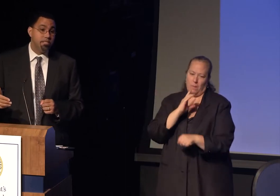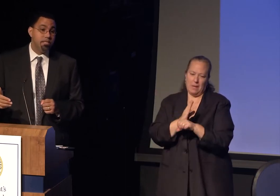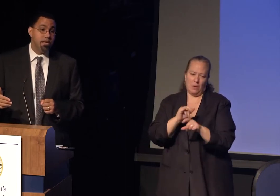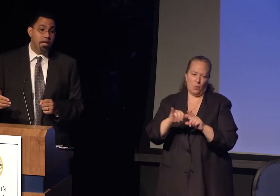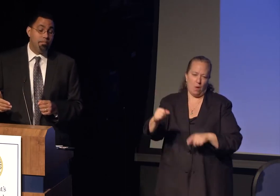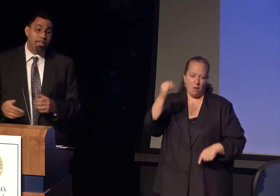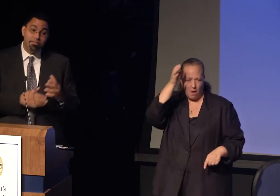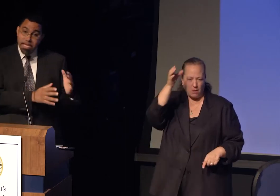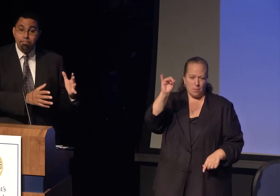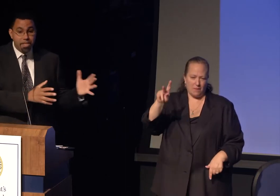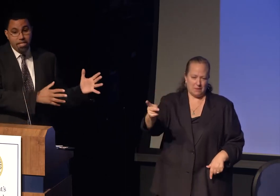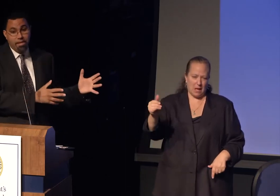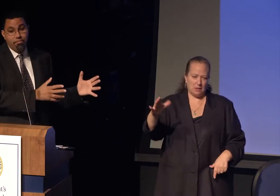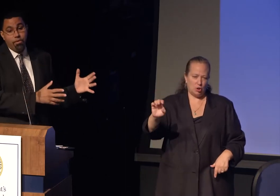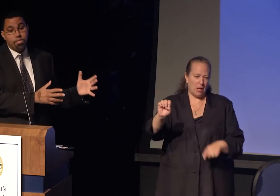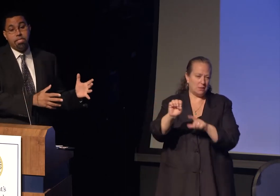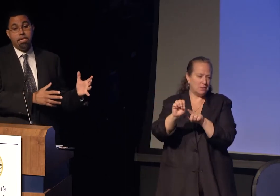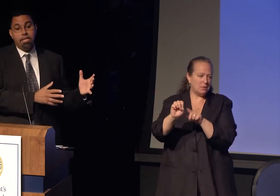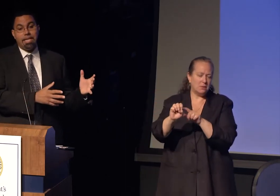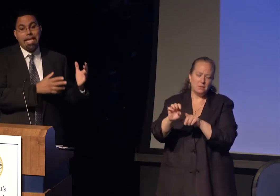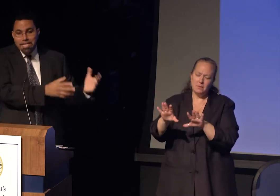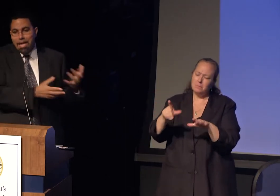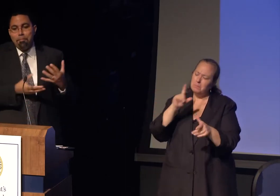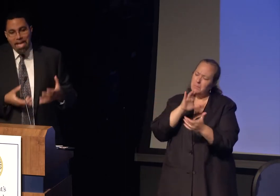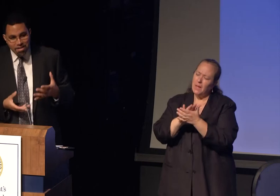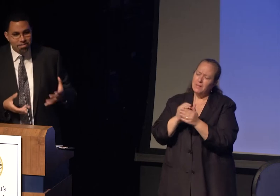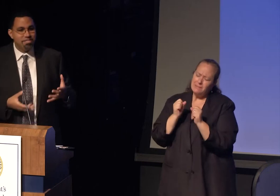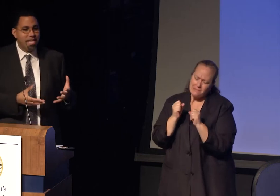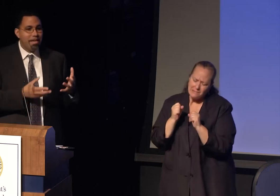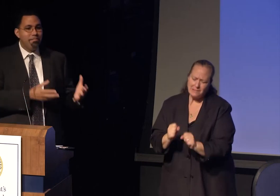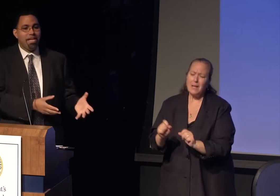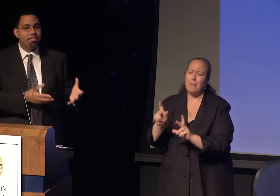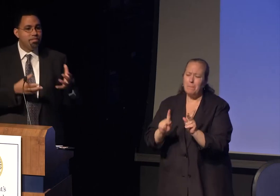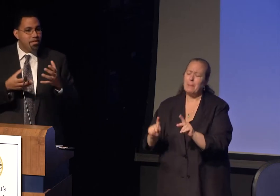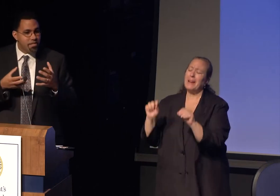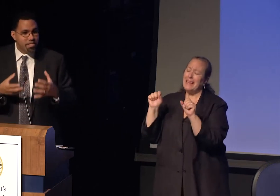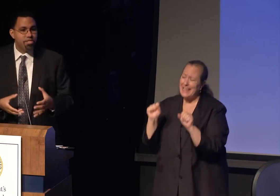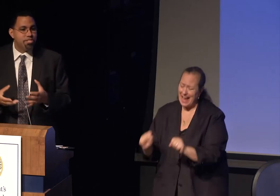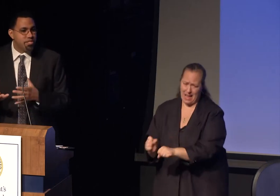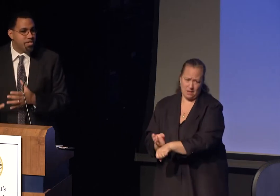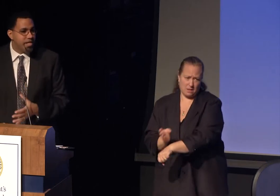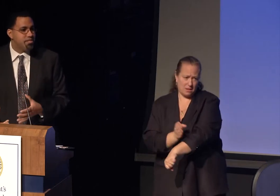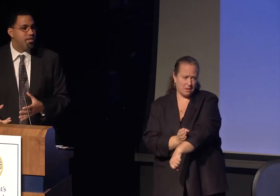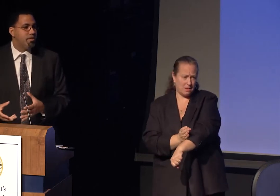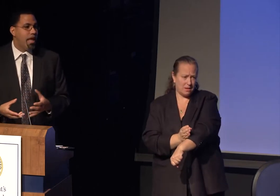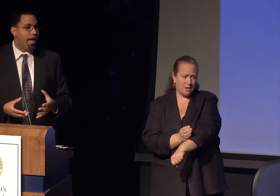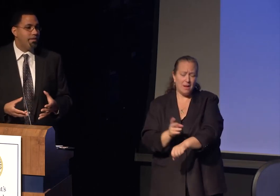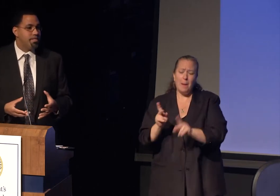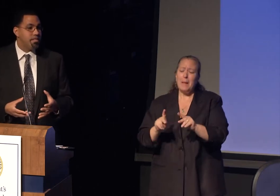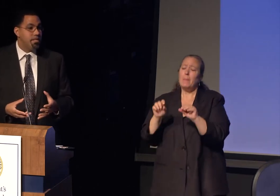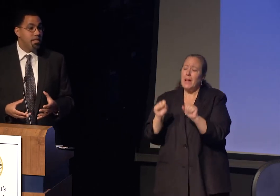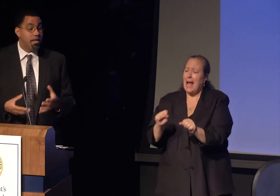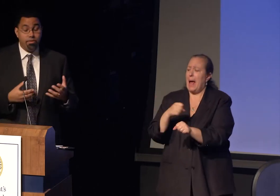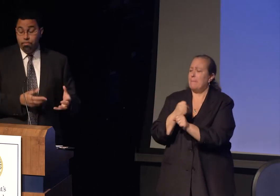I believe deeply that folks can get better, can make a decision to change their lives.